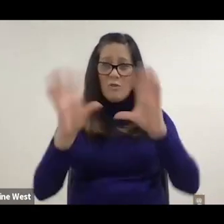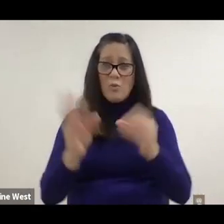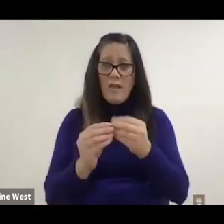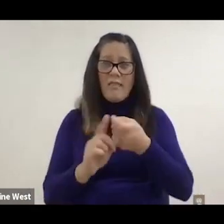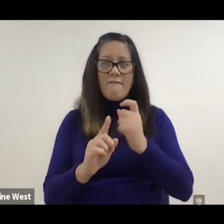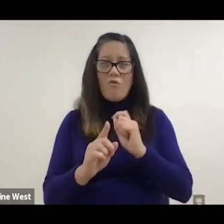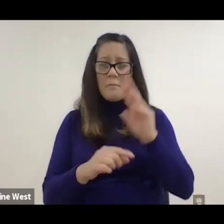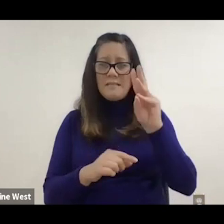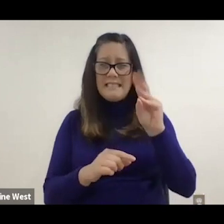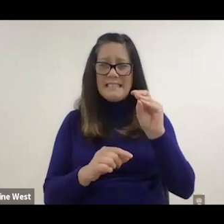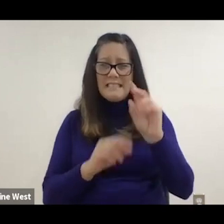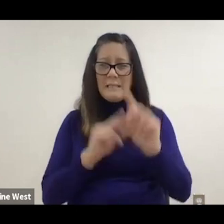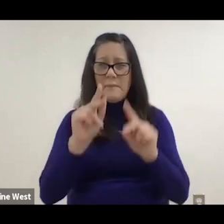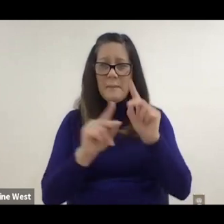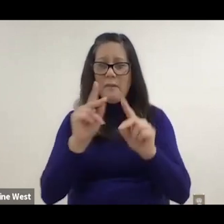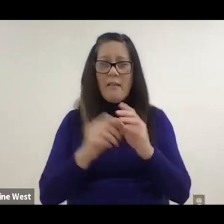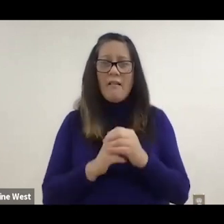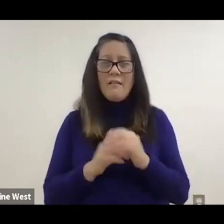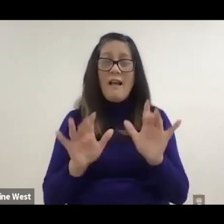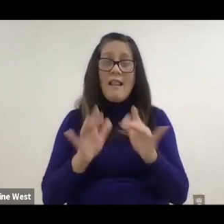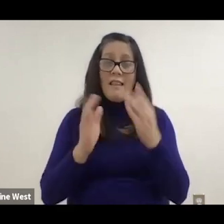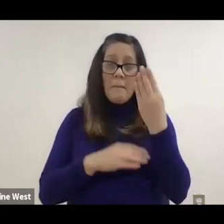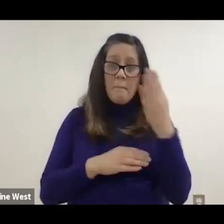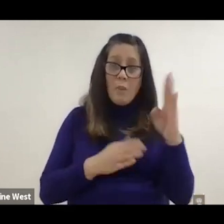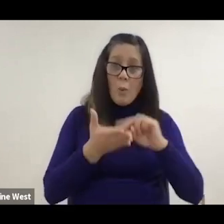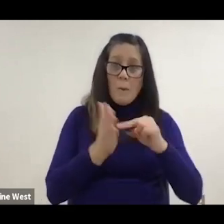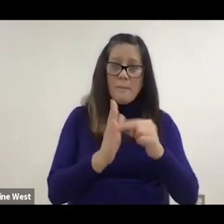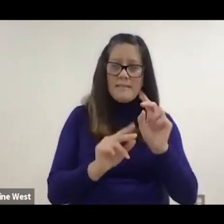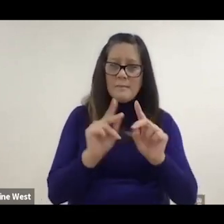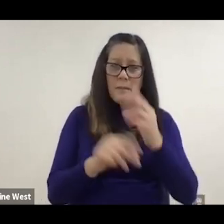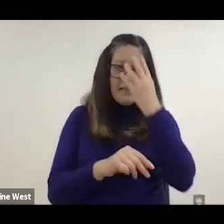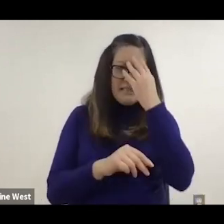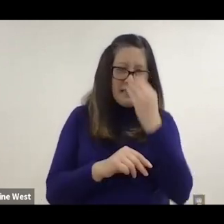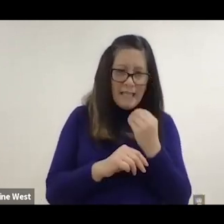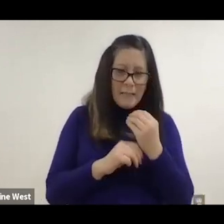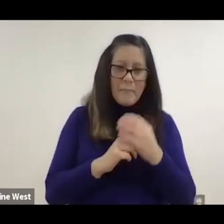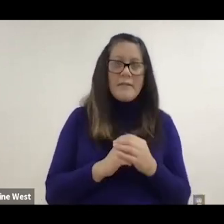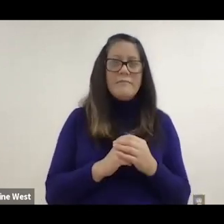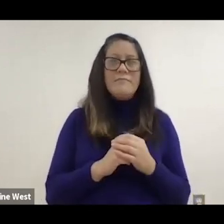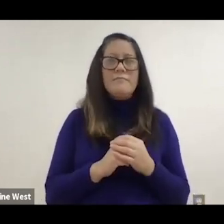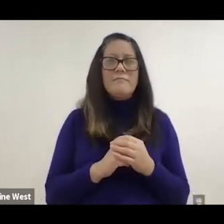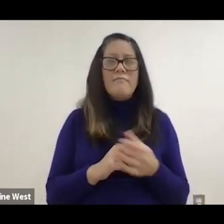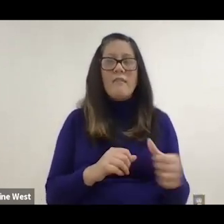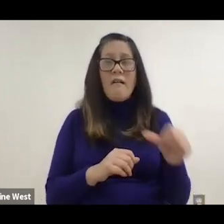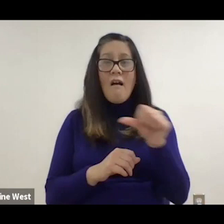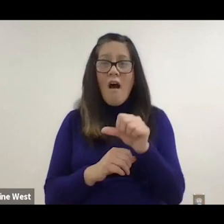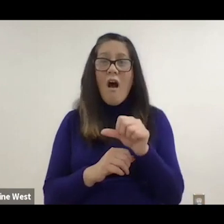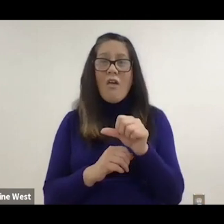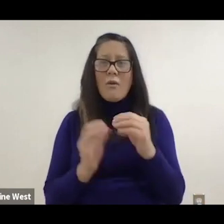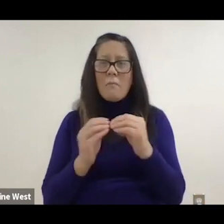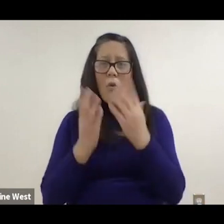Can you see that the light blue is people sleeping and then the other blue is sedentary